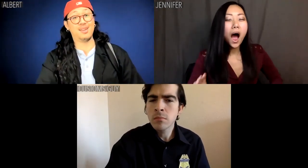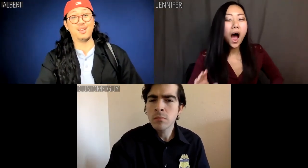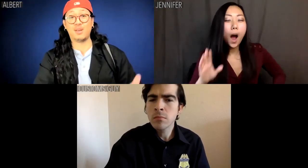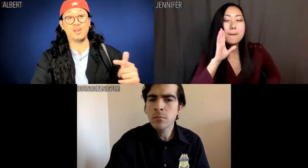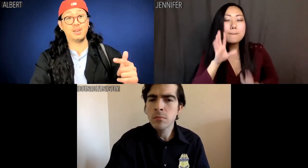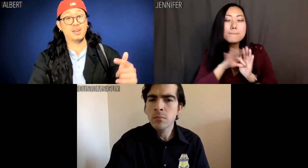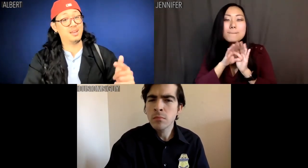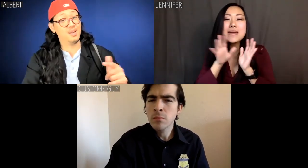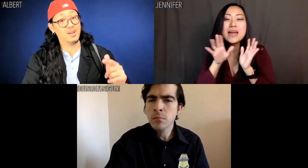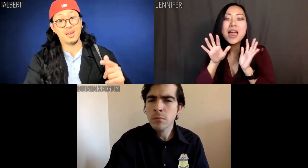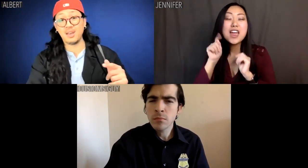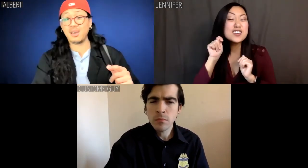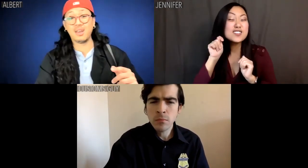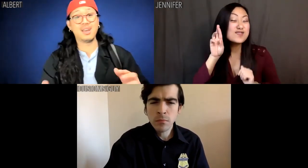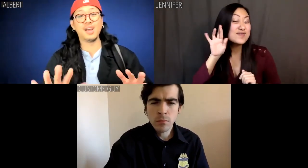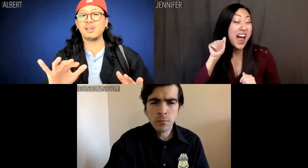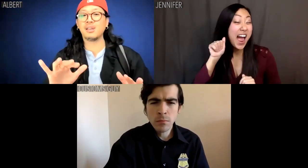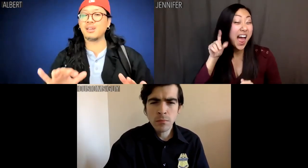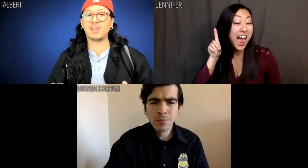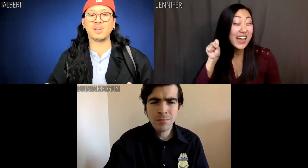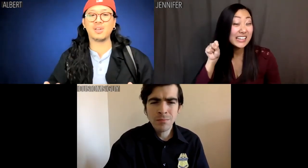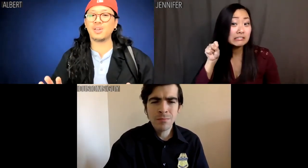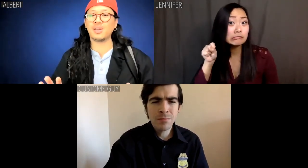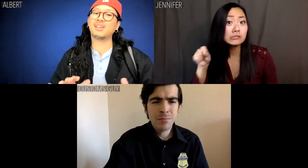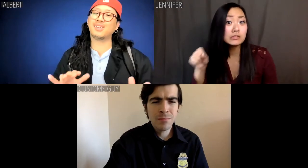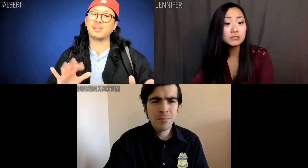Jennifer: I'm going to say ... Triads.